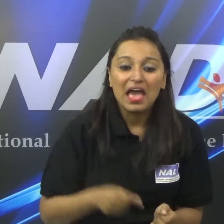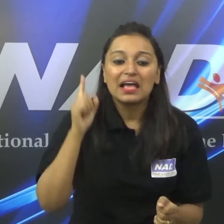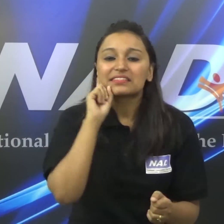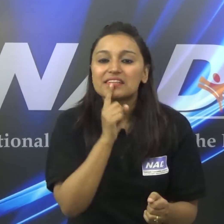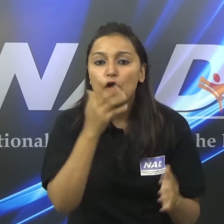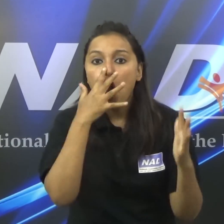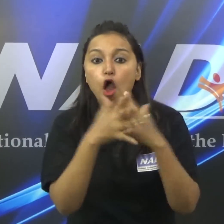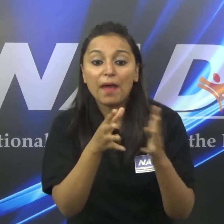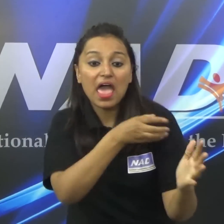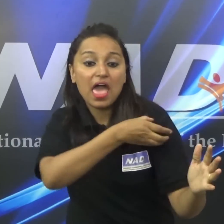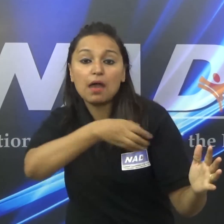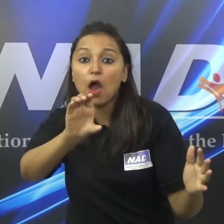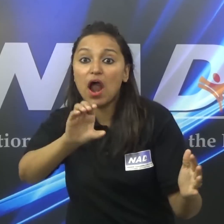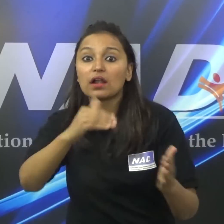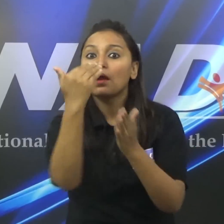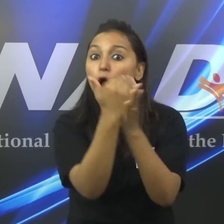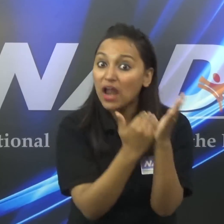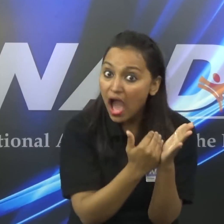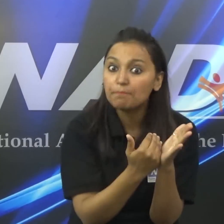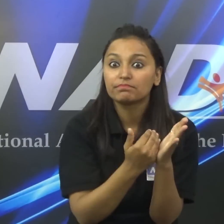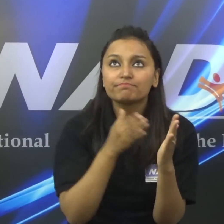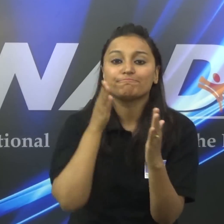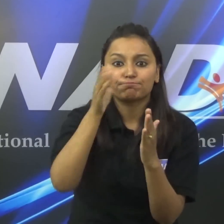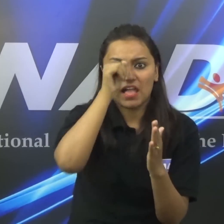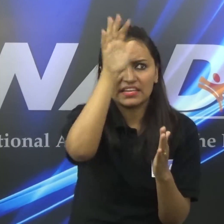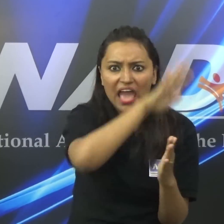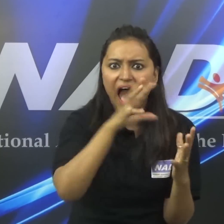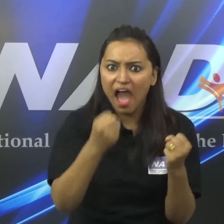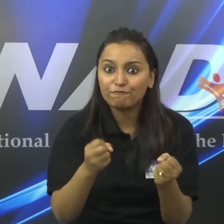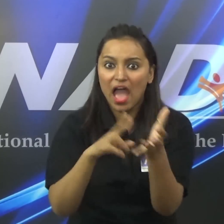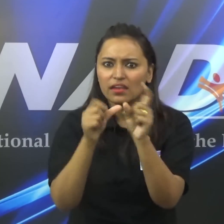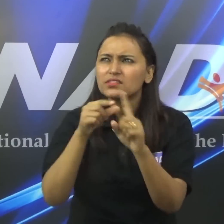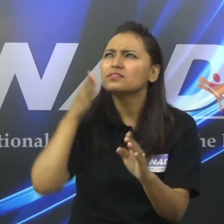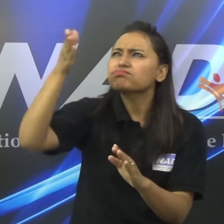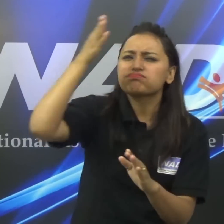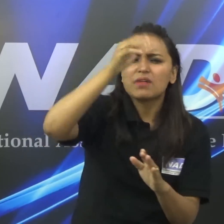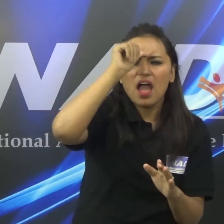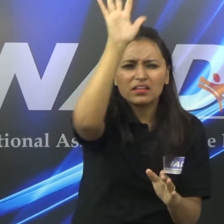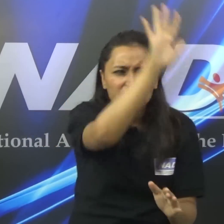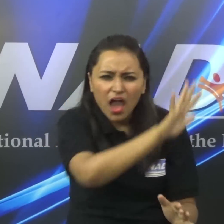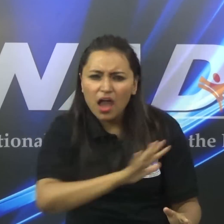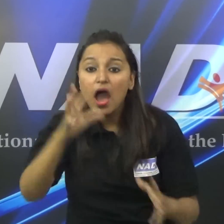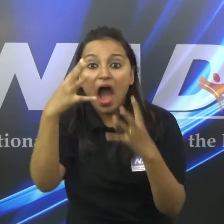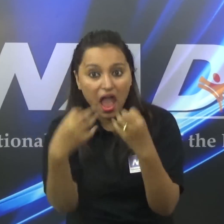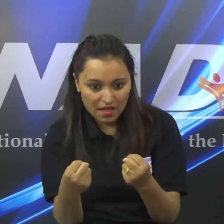Deaf Women Empowerment Programs conduct in many parts of India organised by NAD.